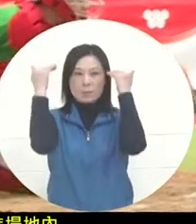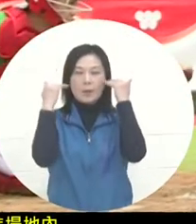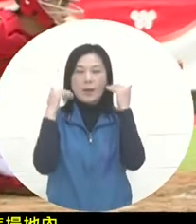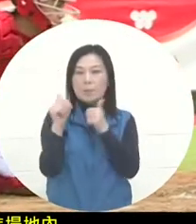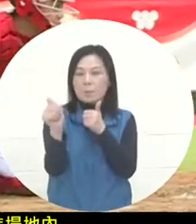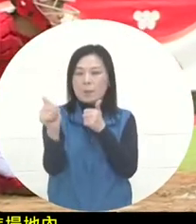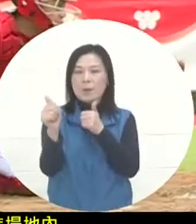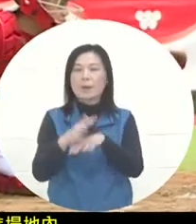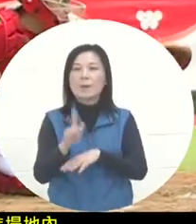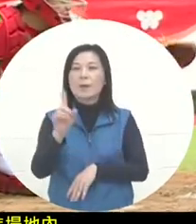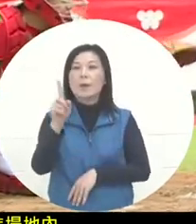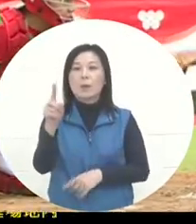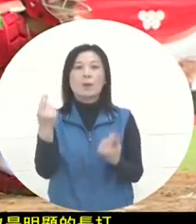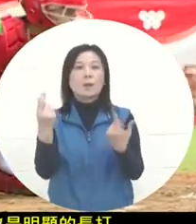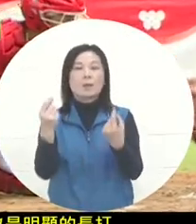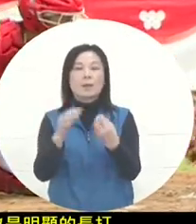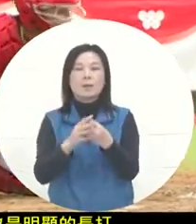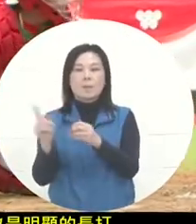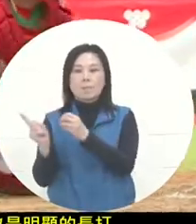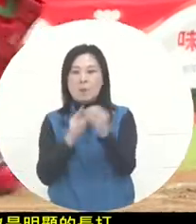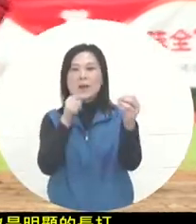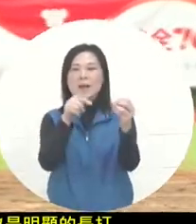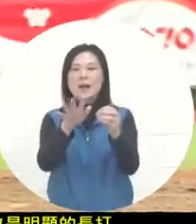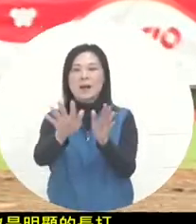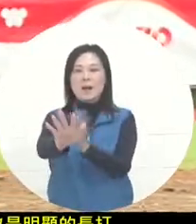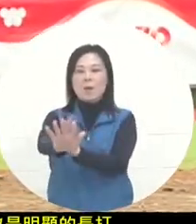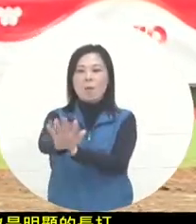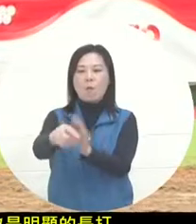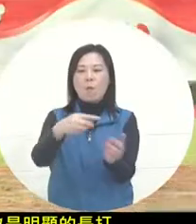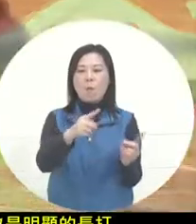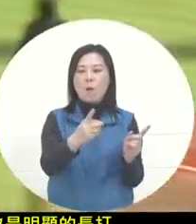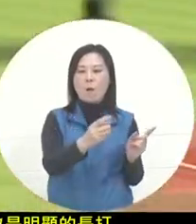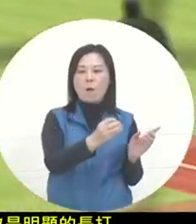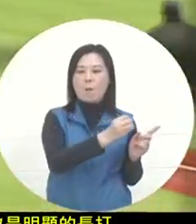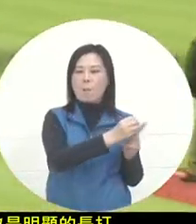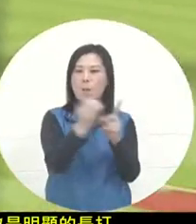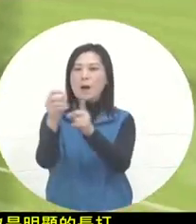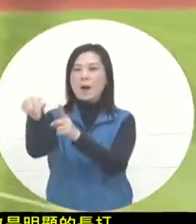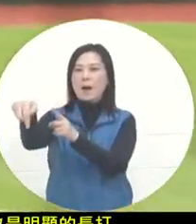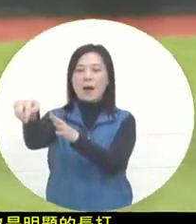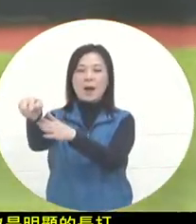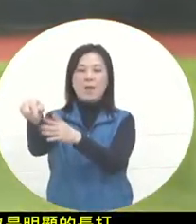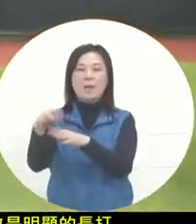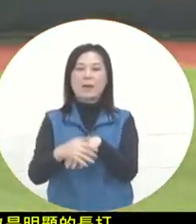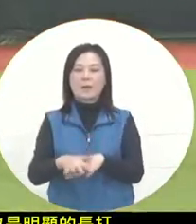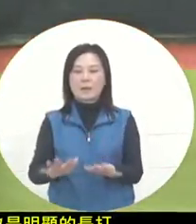Yao Ming played very solidly and loved the wild ball. I will see the second one in this game.